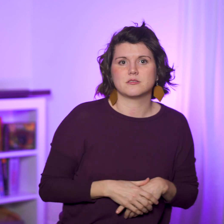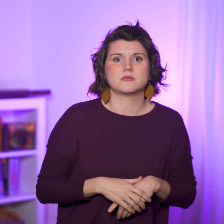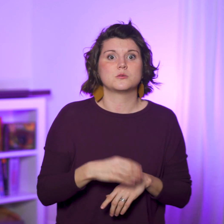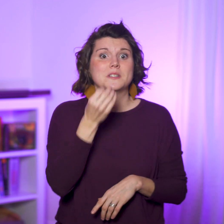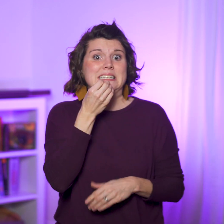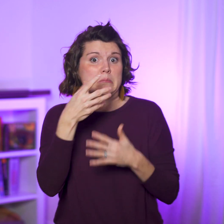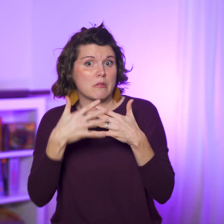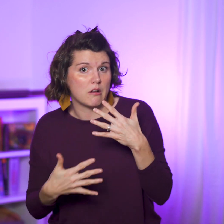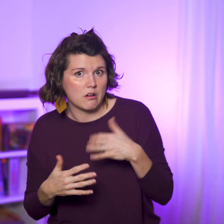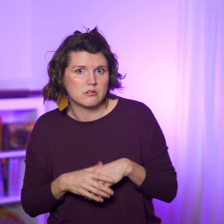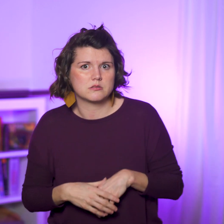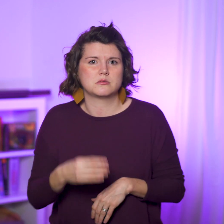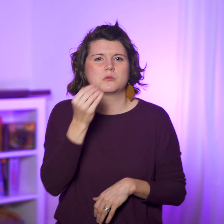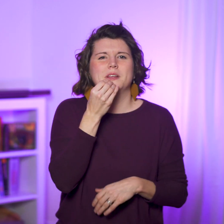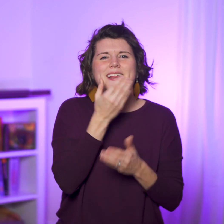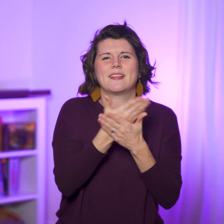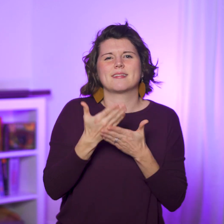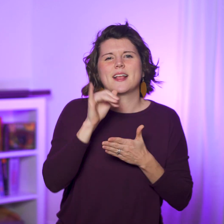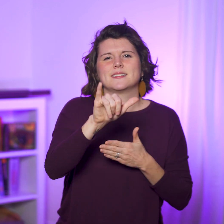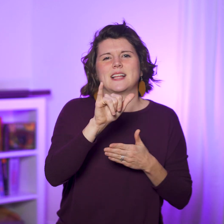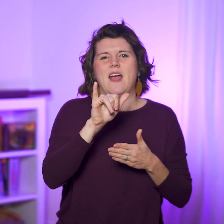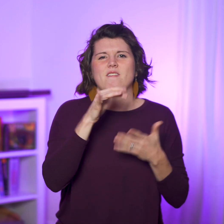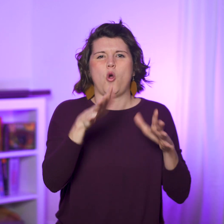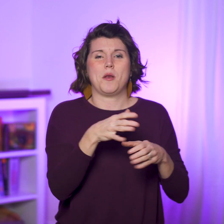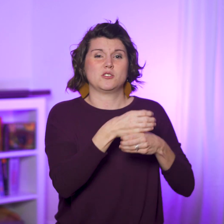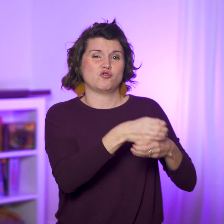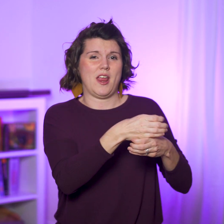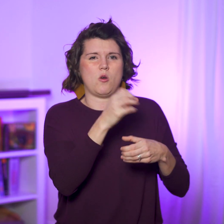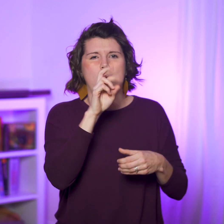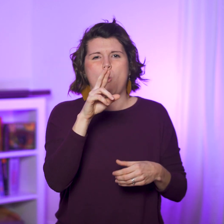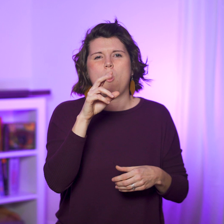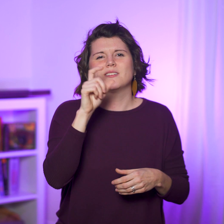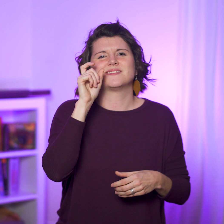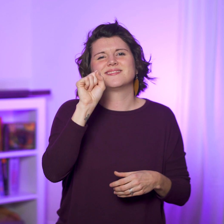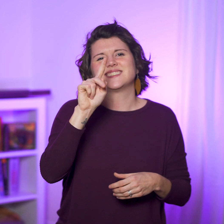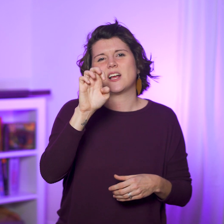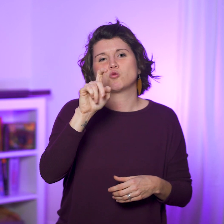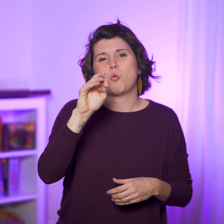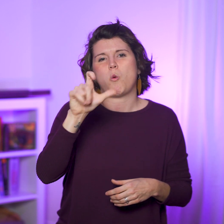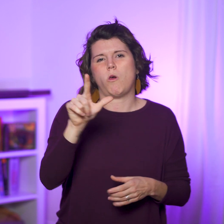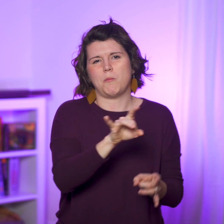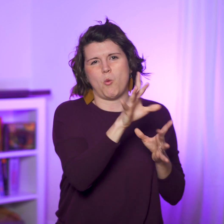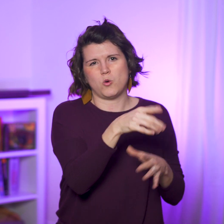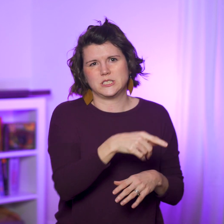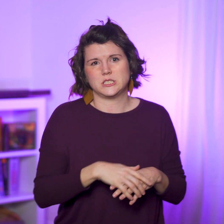eating blood, eating things that’ve been strangled, and sexual immorality.